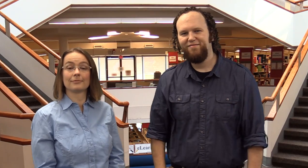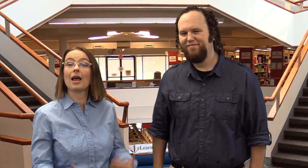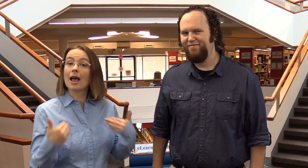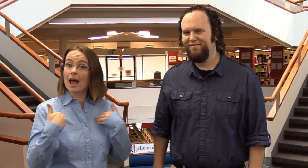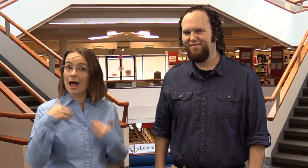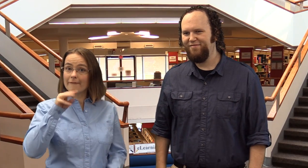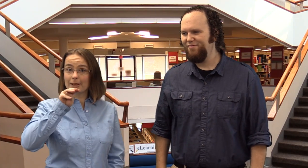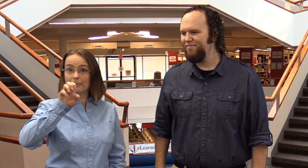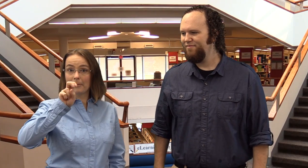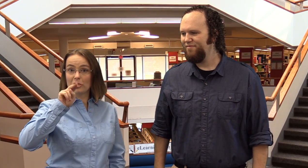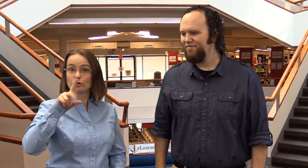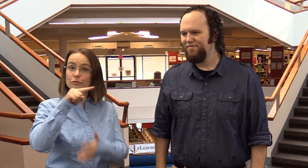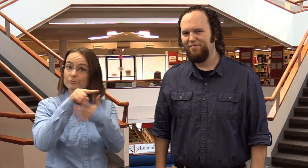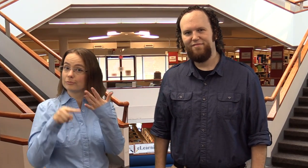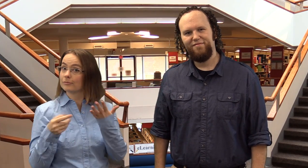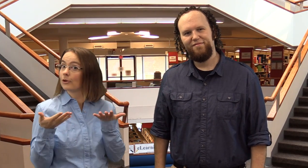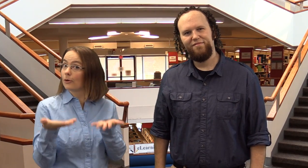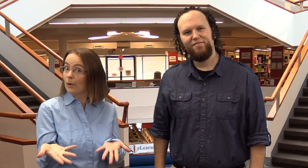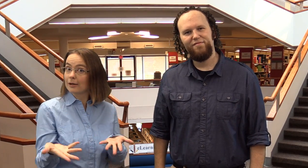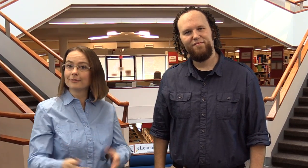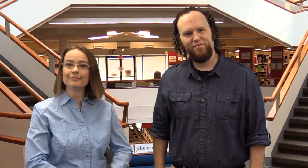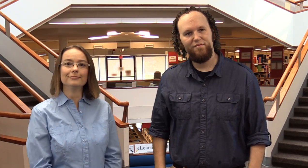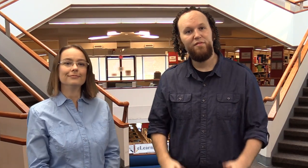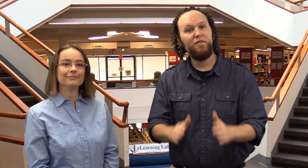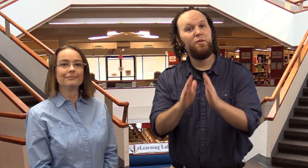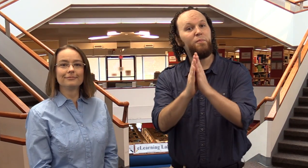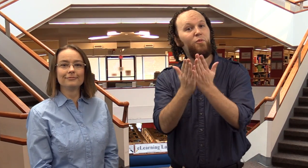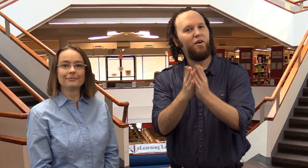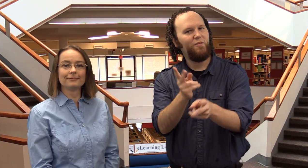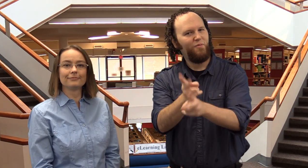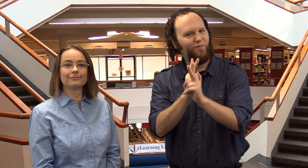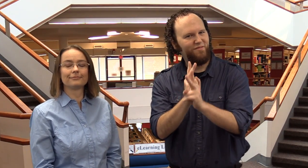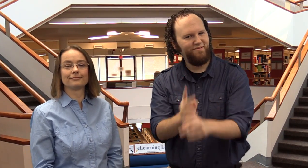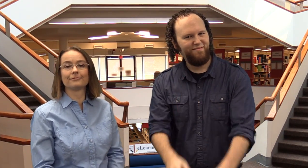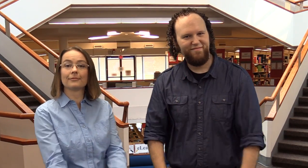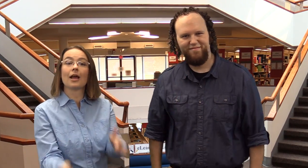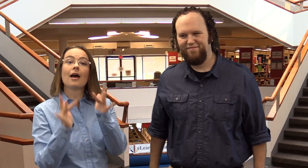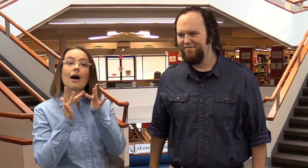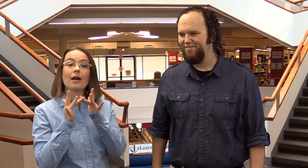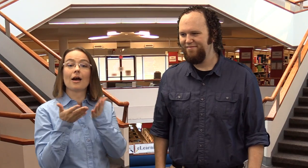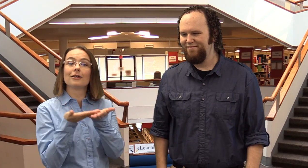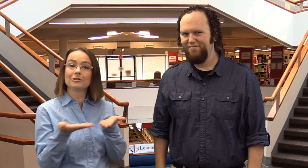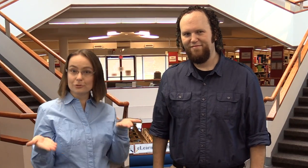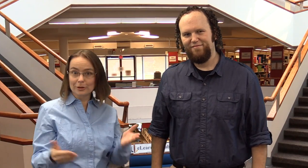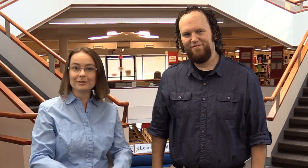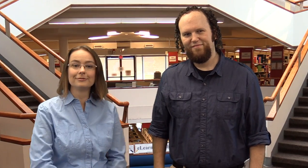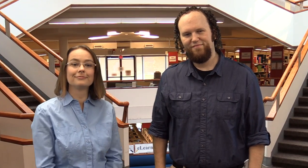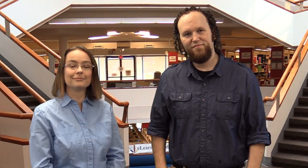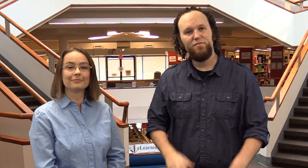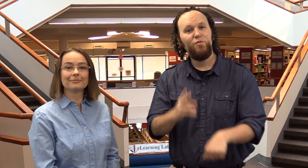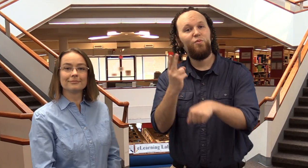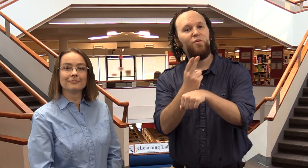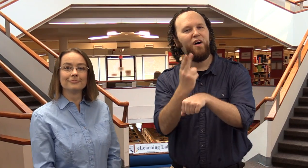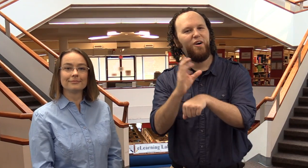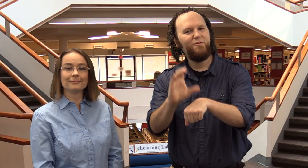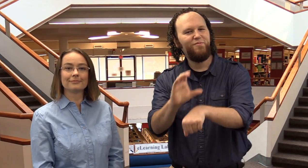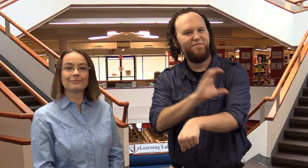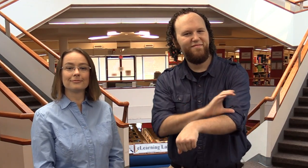We have a menu of options, which are: Borrowing books Online resources Using computers